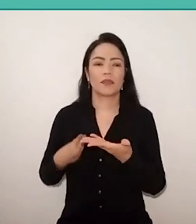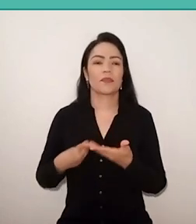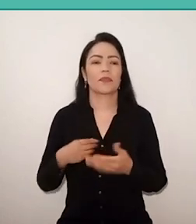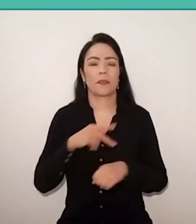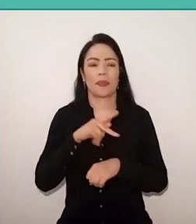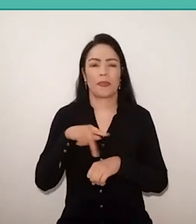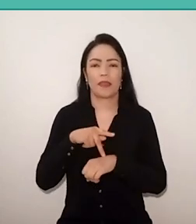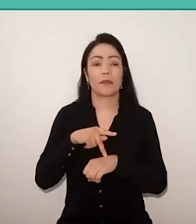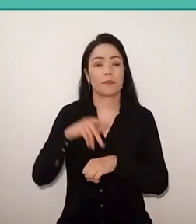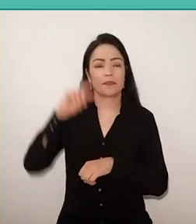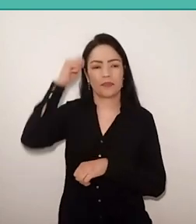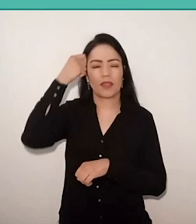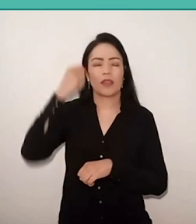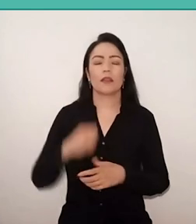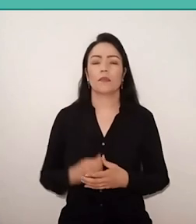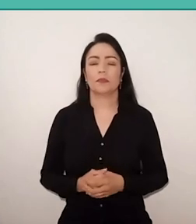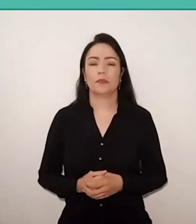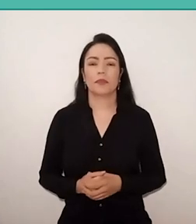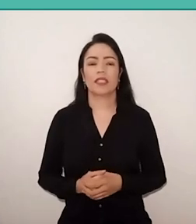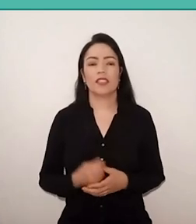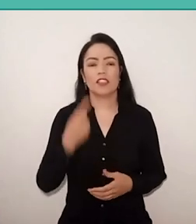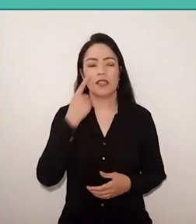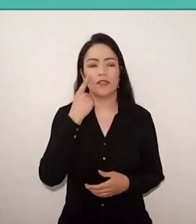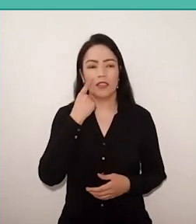but here happens a lot solidarity in our chat,